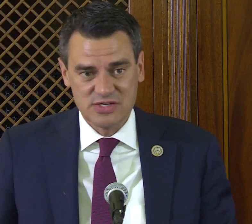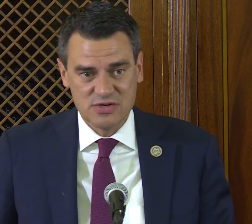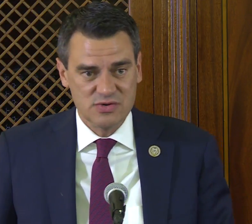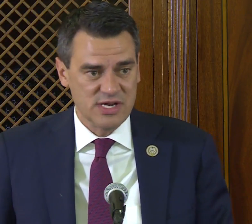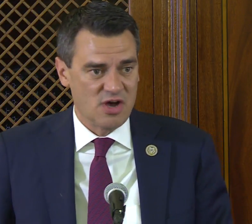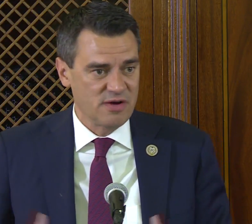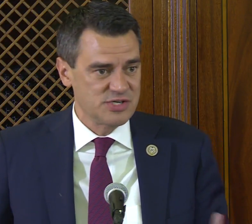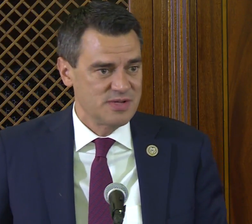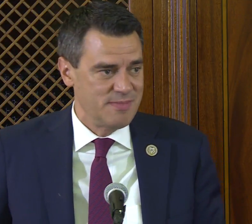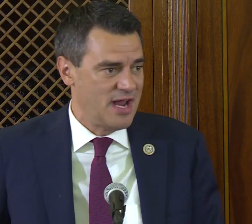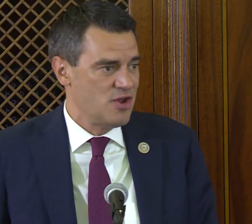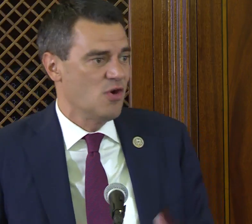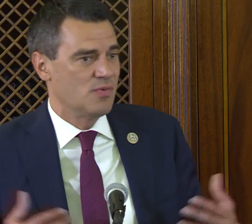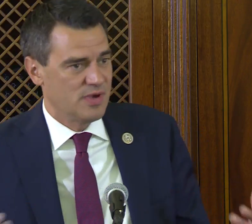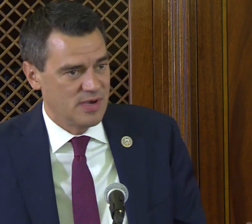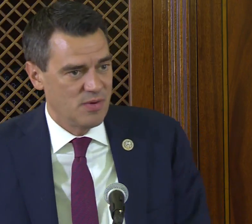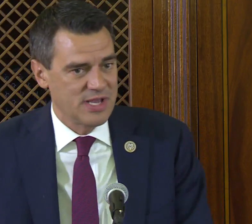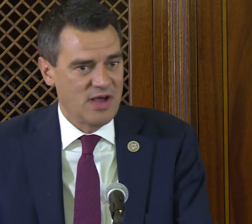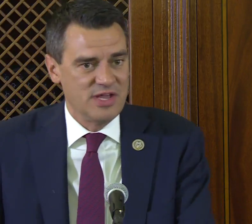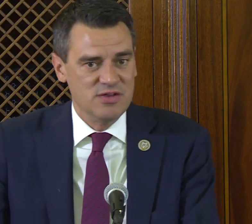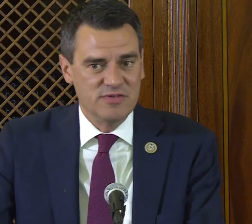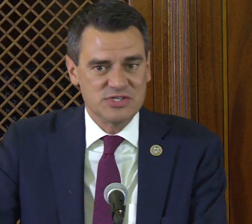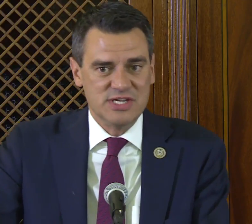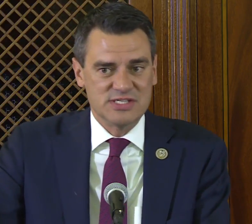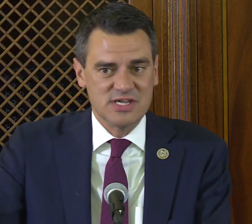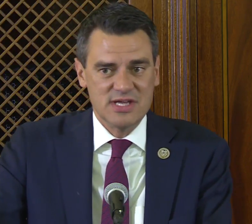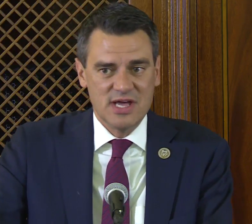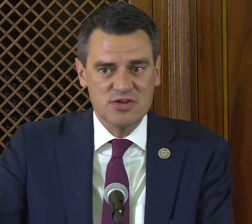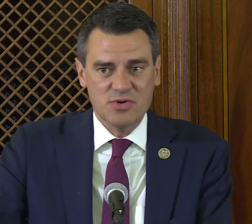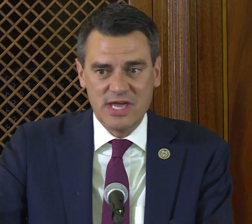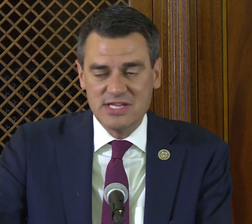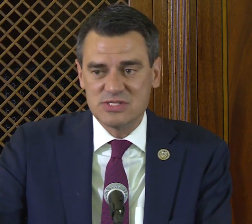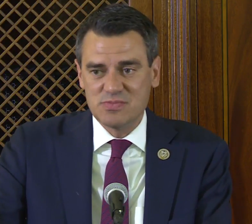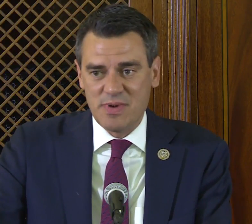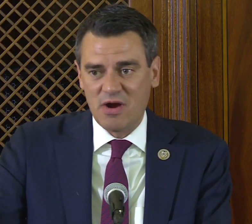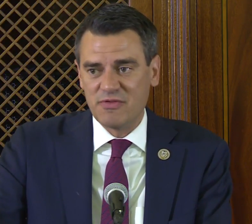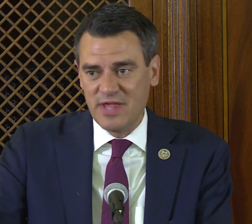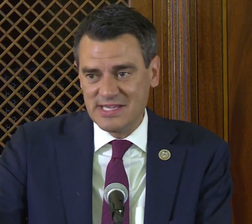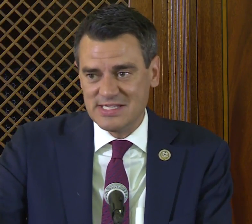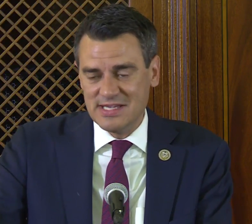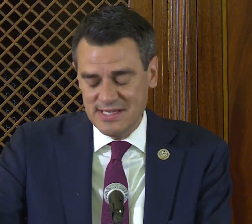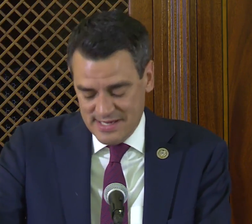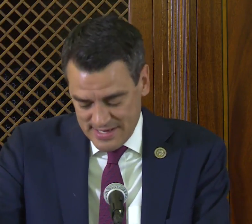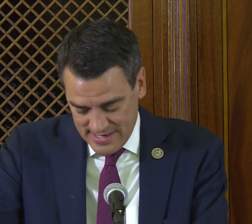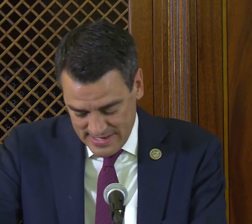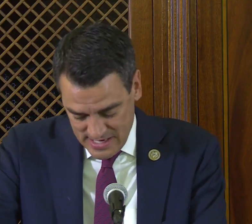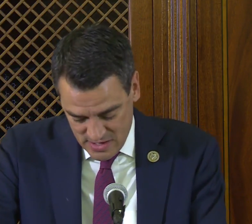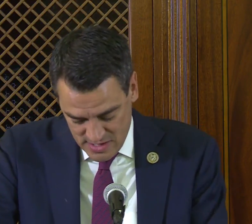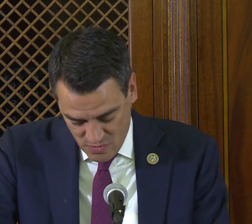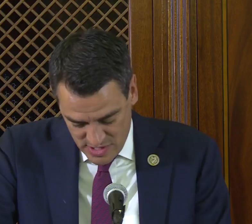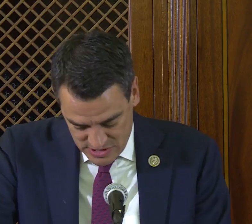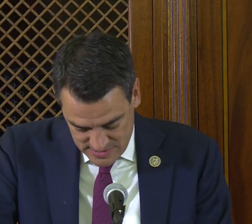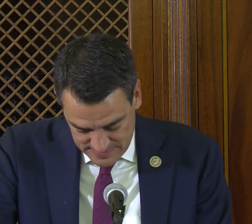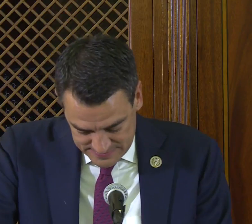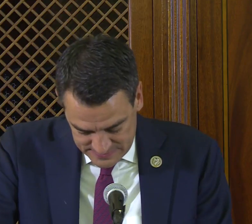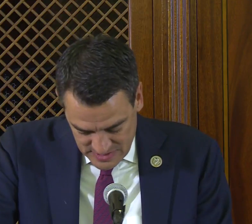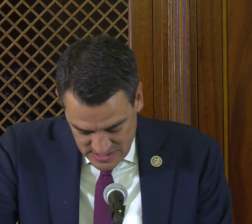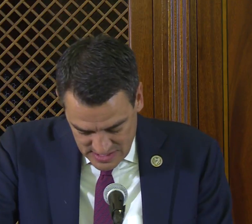who in Congress may not know what Gallaudet University is doing in its powerful legacy here in Washington.